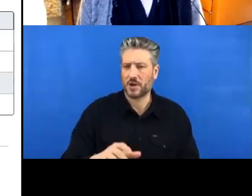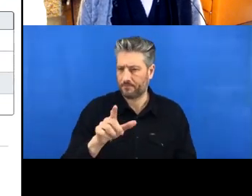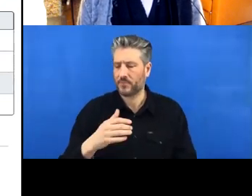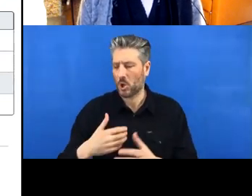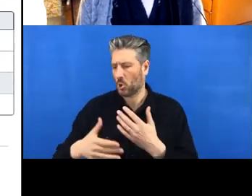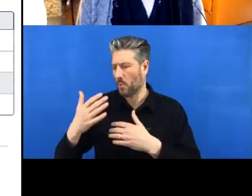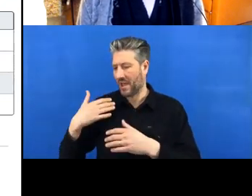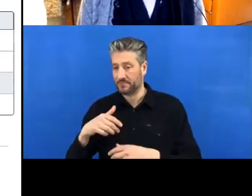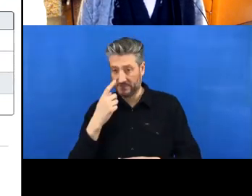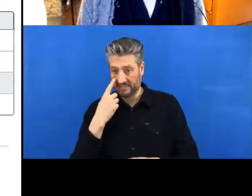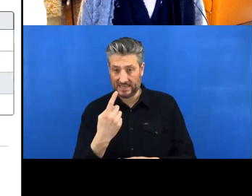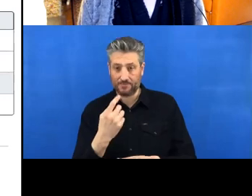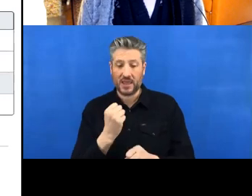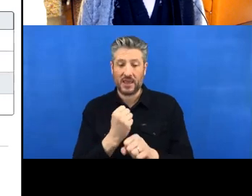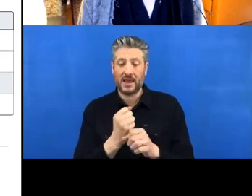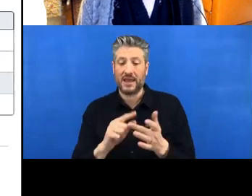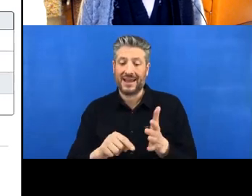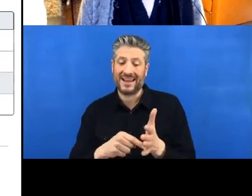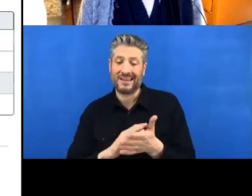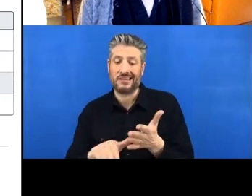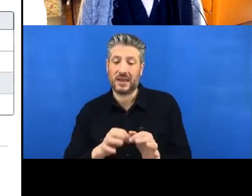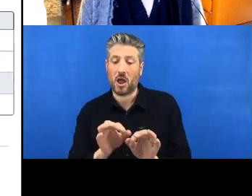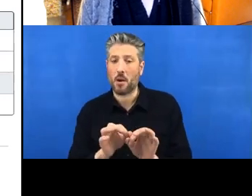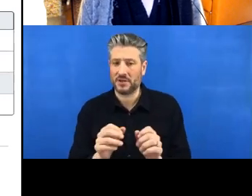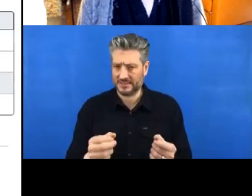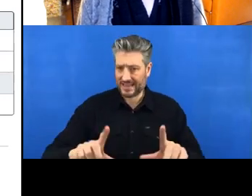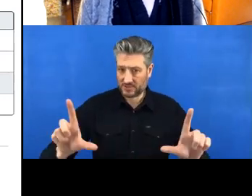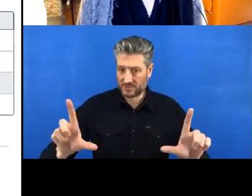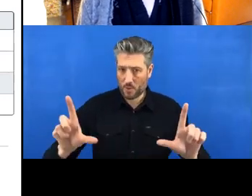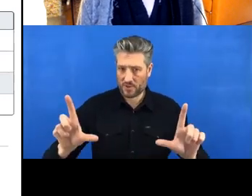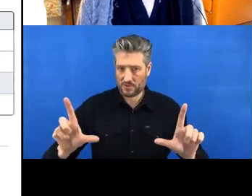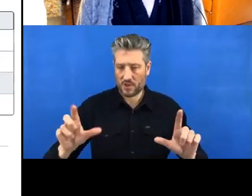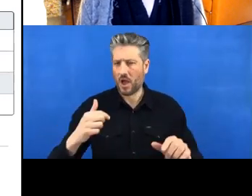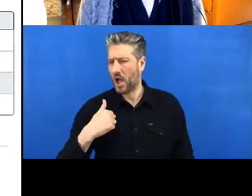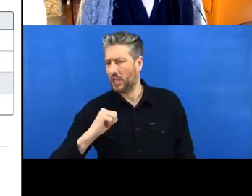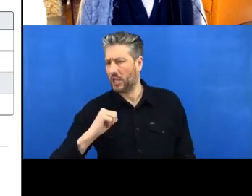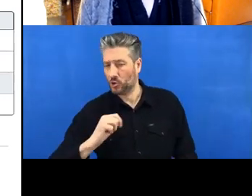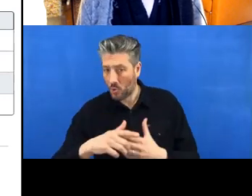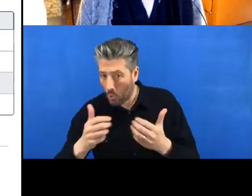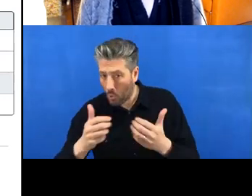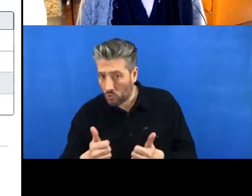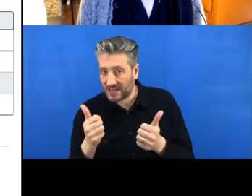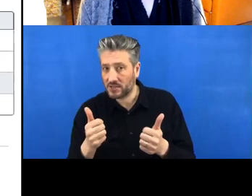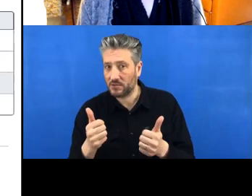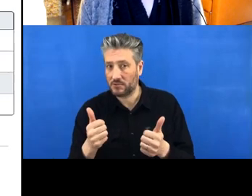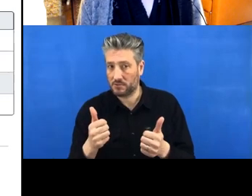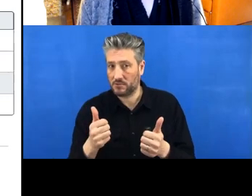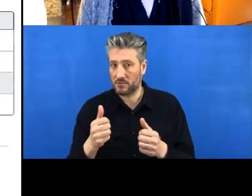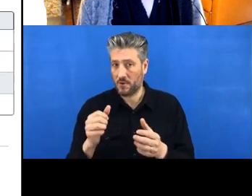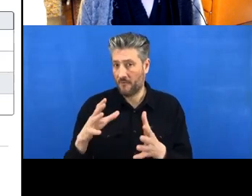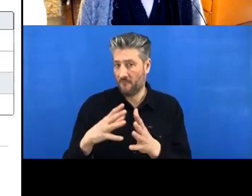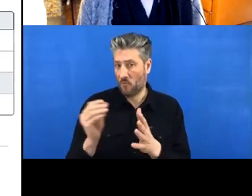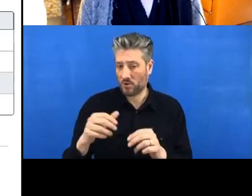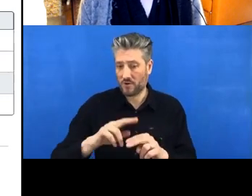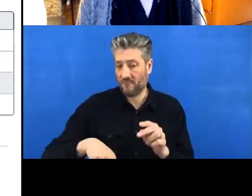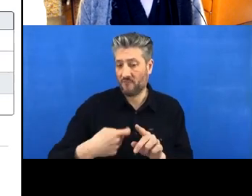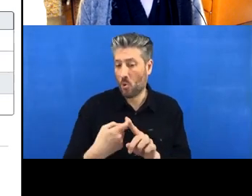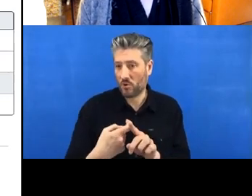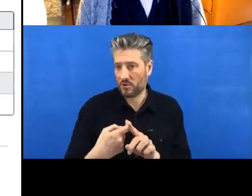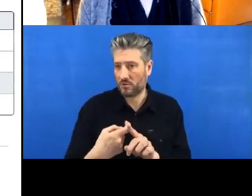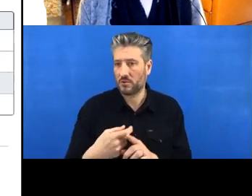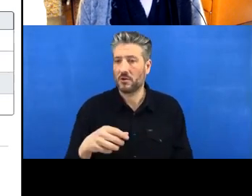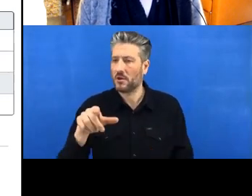So assuming you've done the forking already, you would then click here, ‘File’ > ‘Clone repository’,